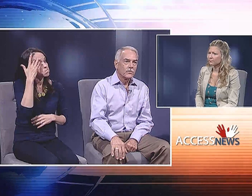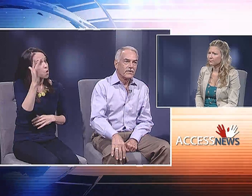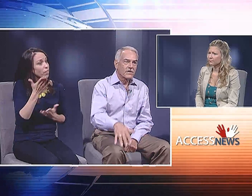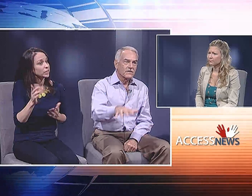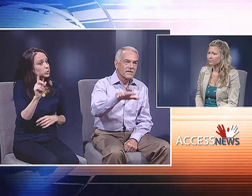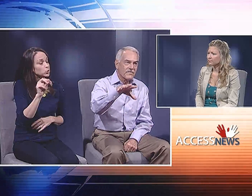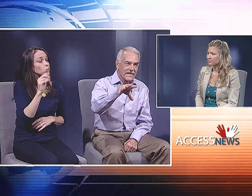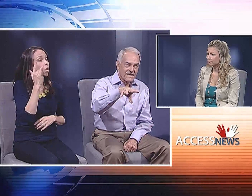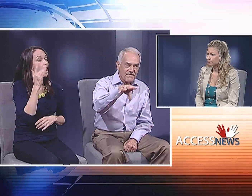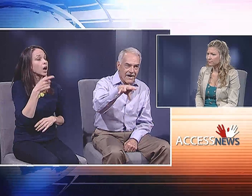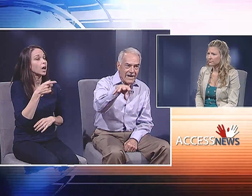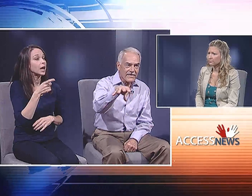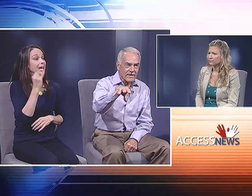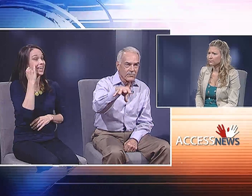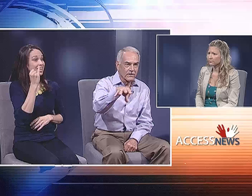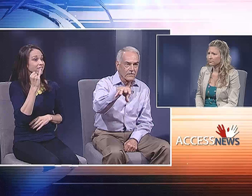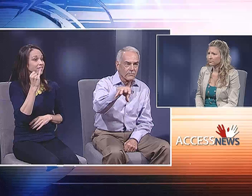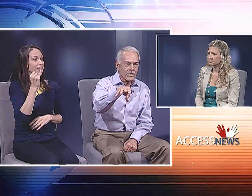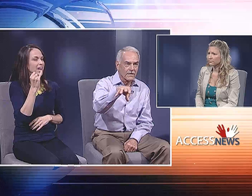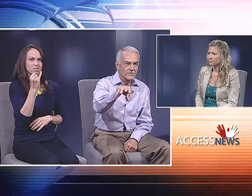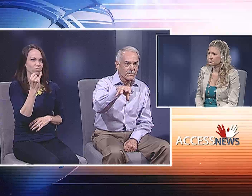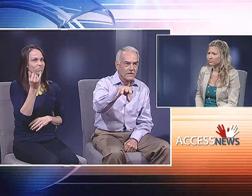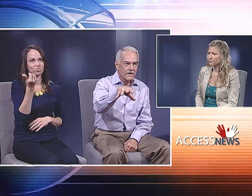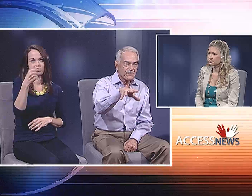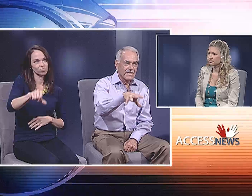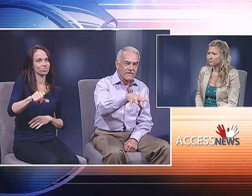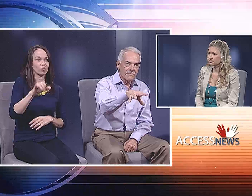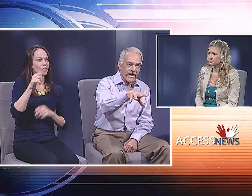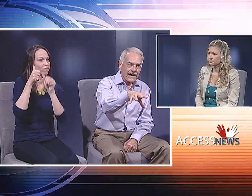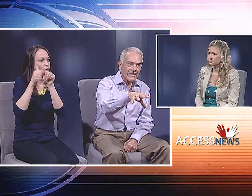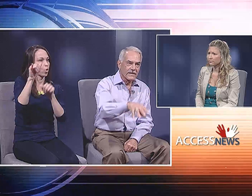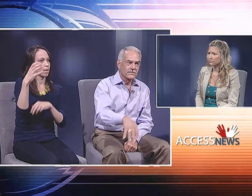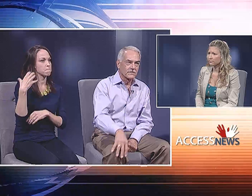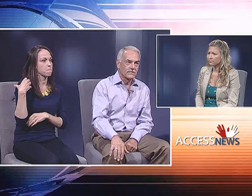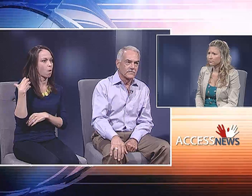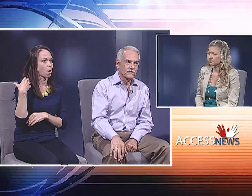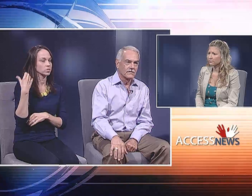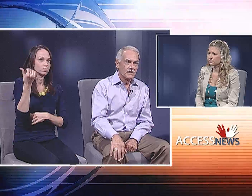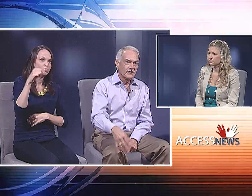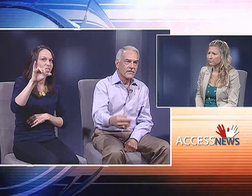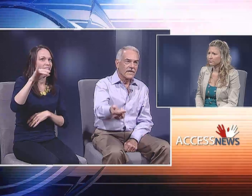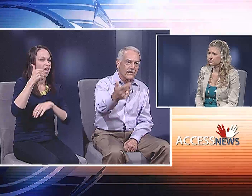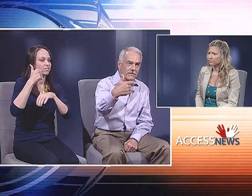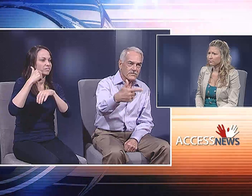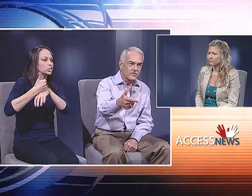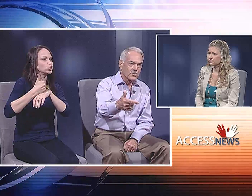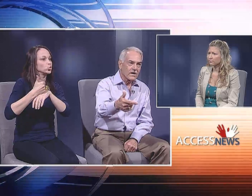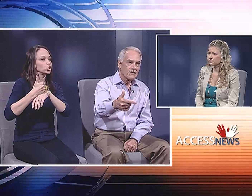Because if they defy that political bloc, if they defy that institution, then they could lose their job,